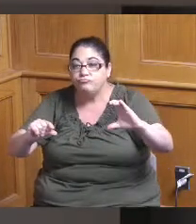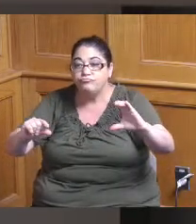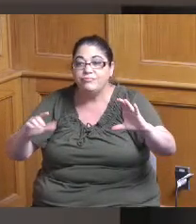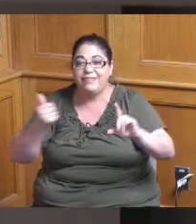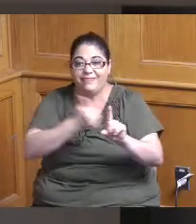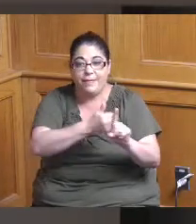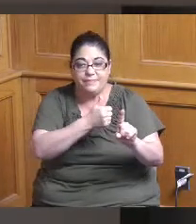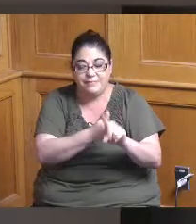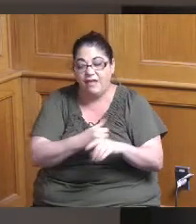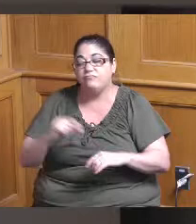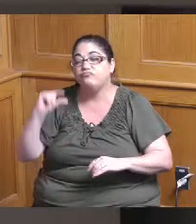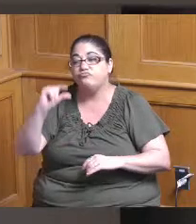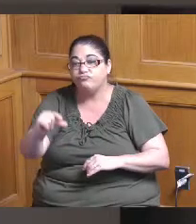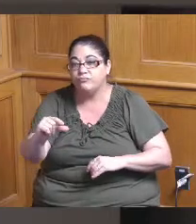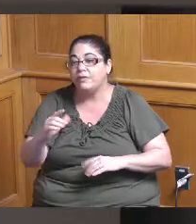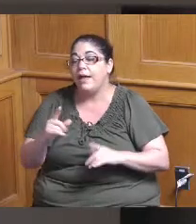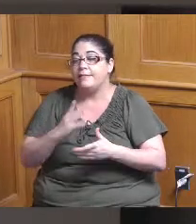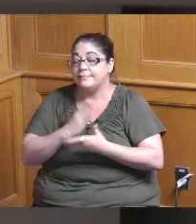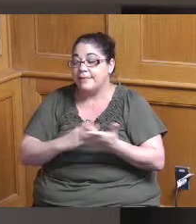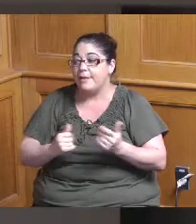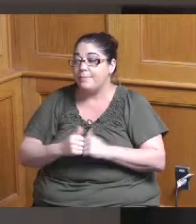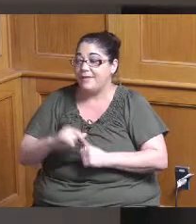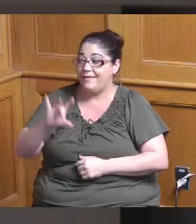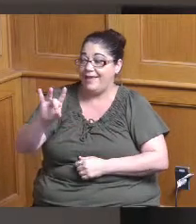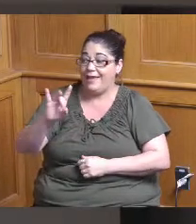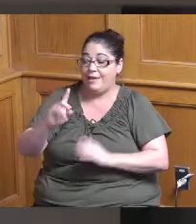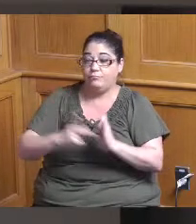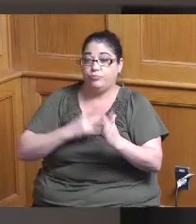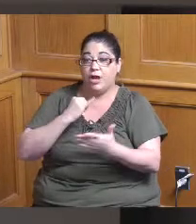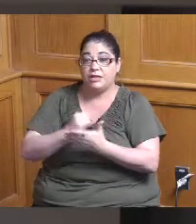really in the end these were the eight projects that hit those four criteria